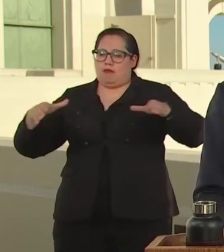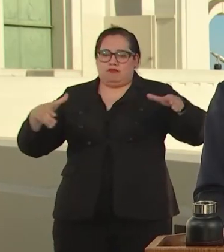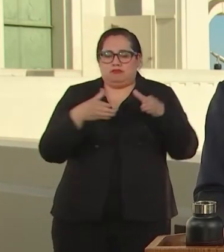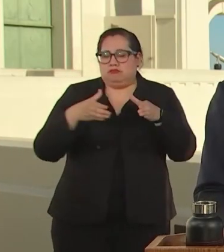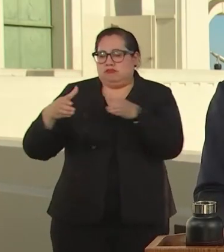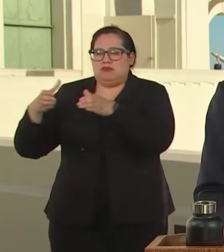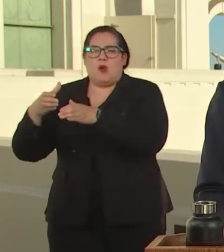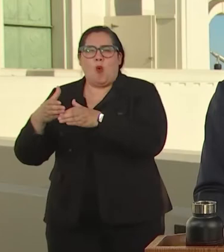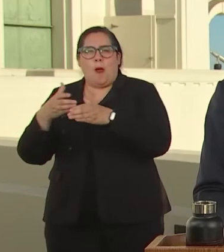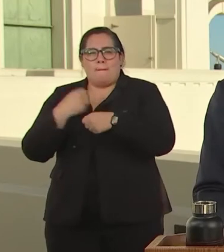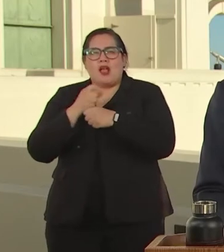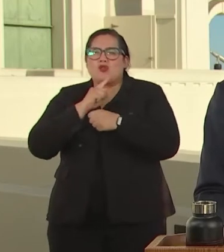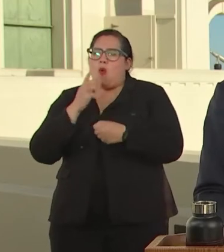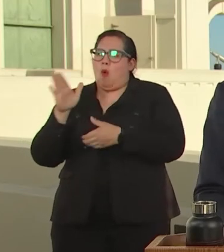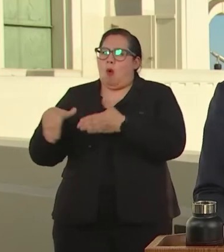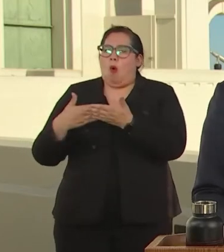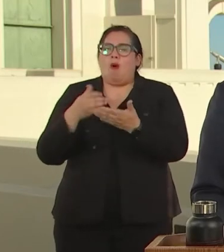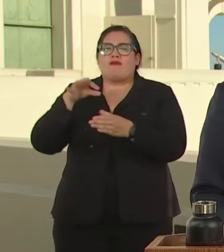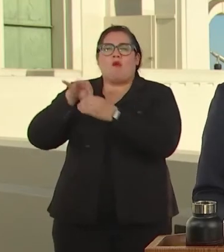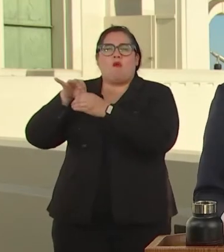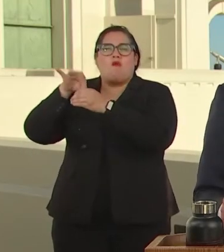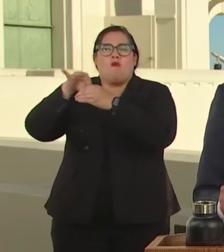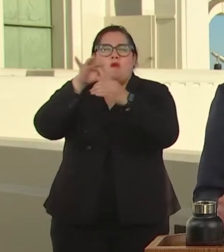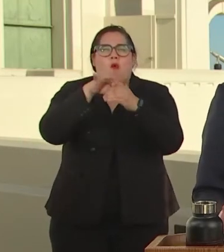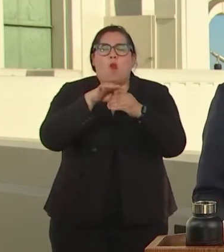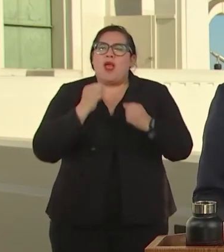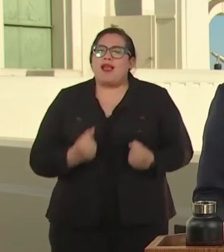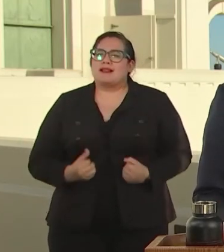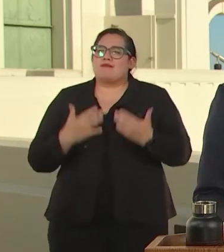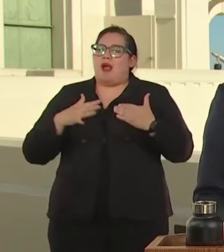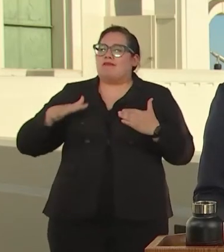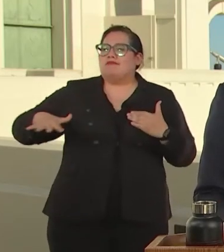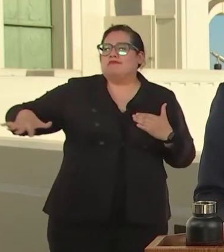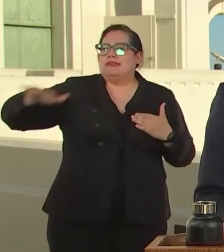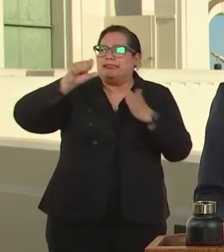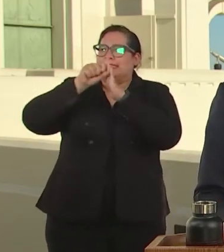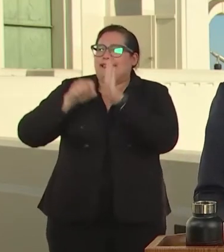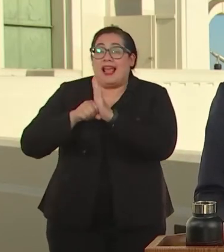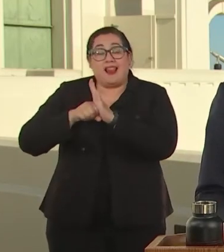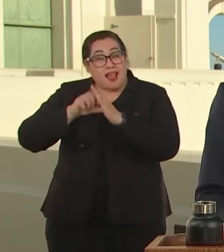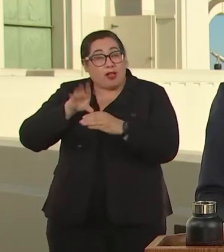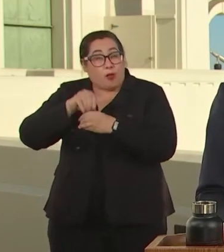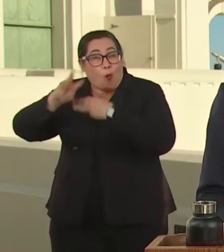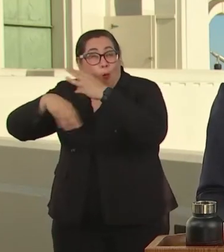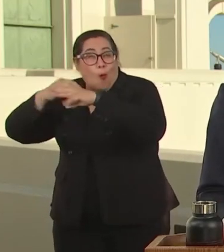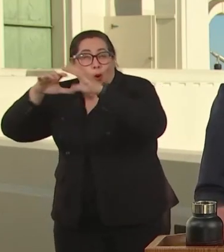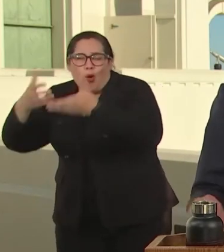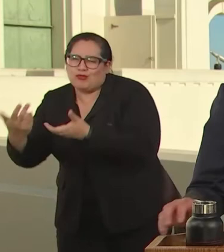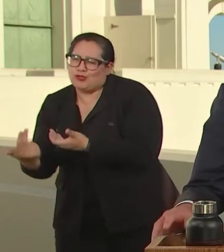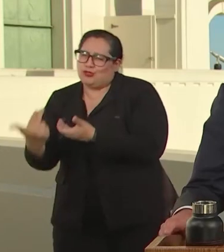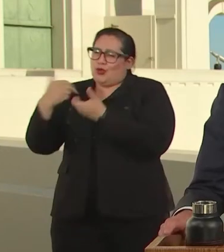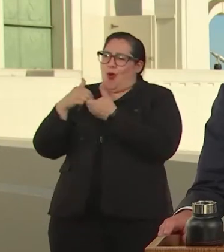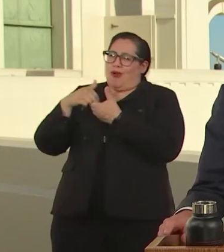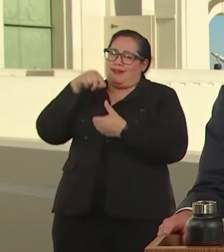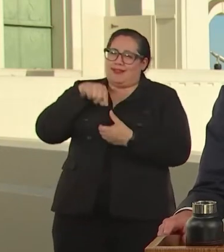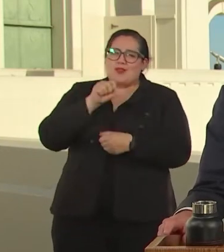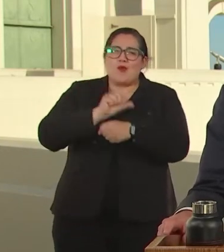AND WE INSPIRED OTHERS AROUND THE STRAIGHT AND EVEN AROUND THE WORLD TO JOIN US IN THIS WORK. THE RESULTS, WE RAISED OUR